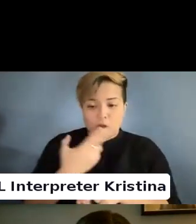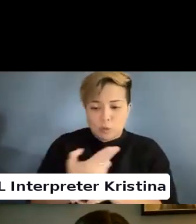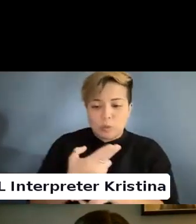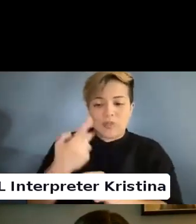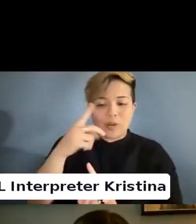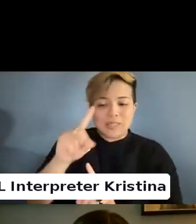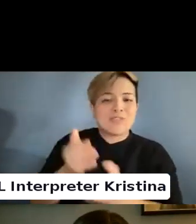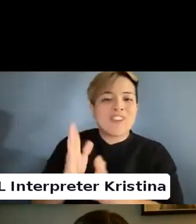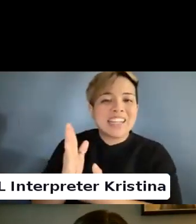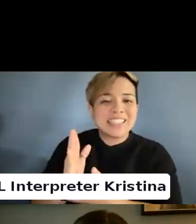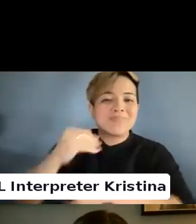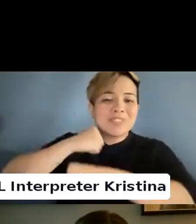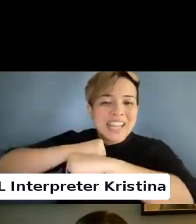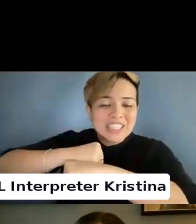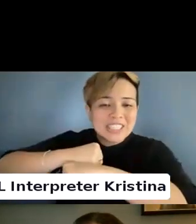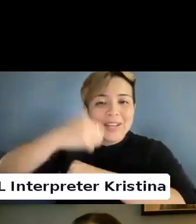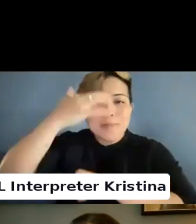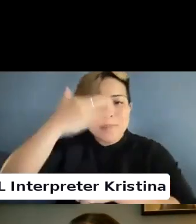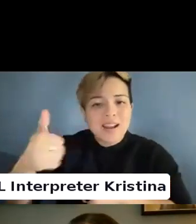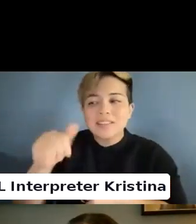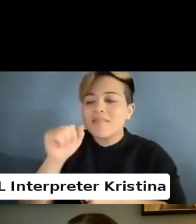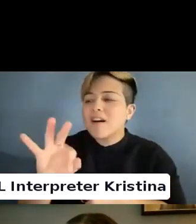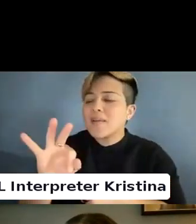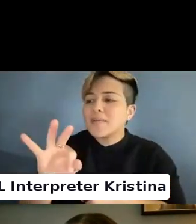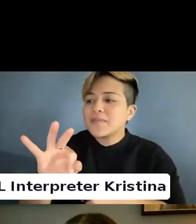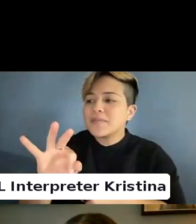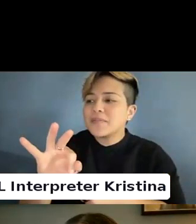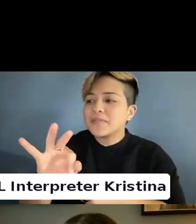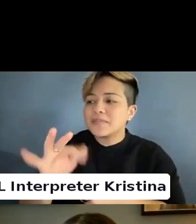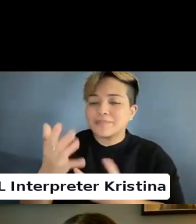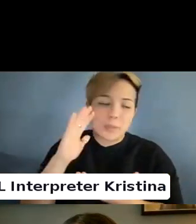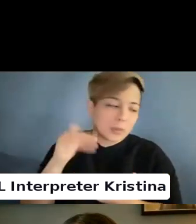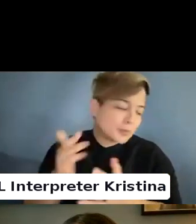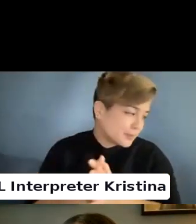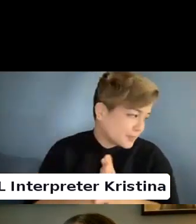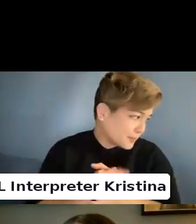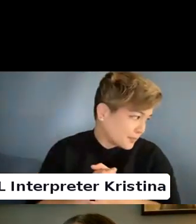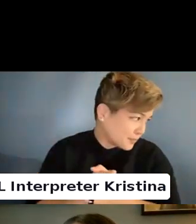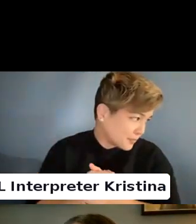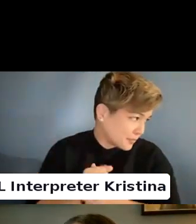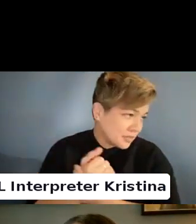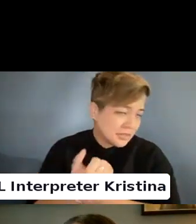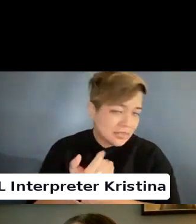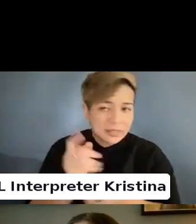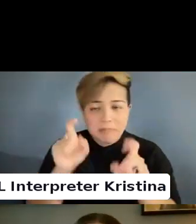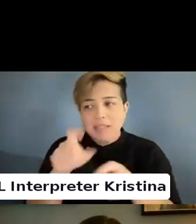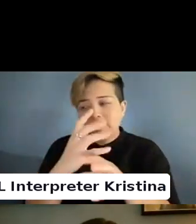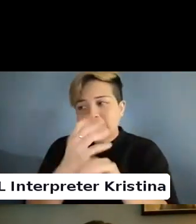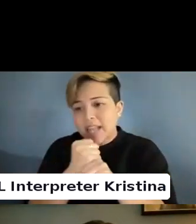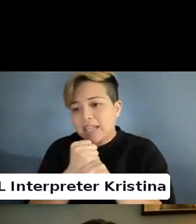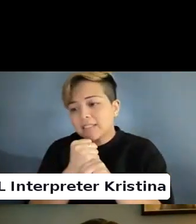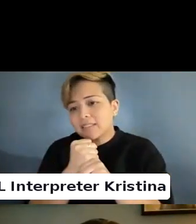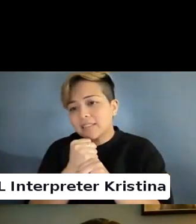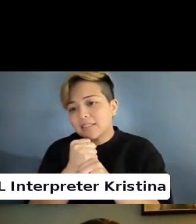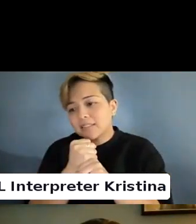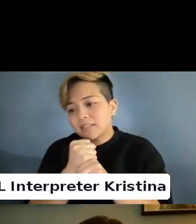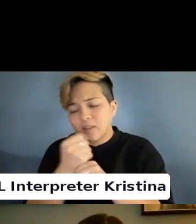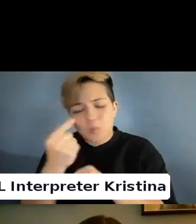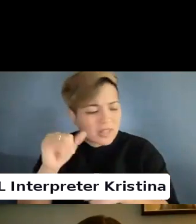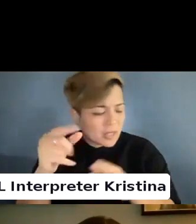Disability rights protections because of you know having to get what is the word?